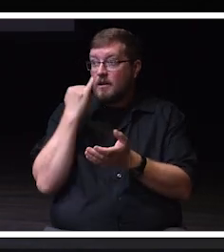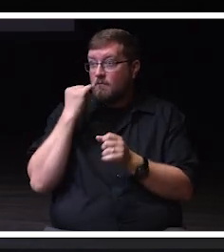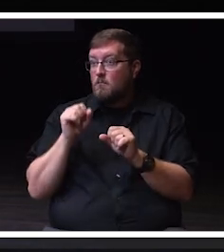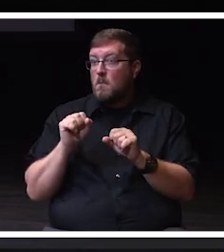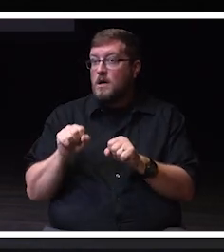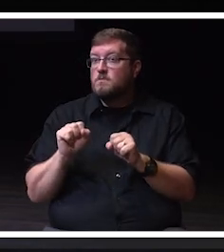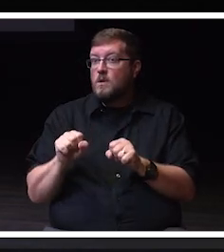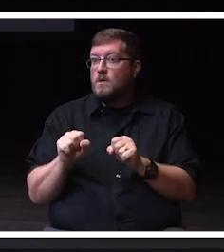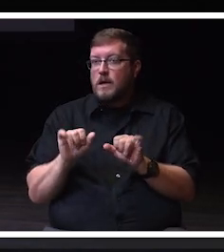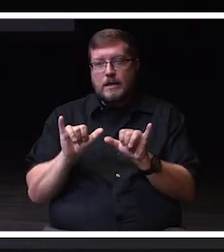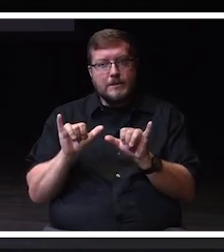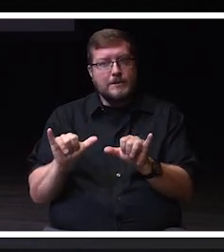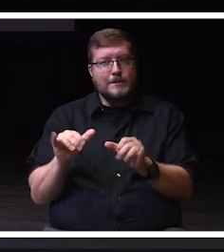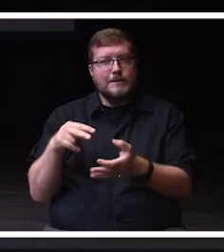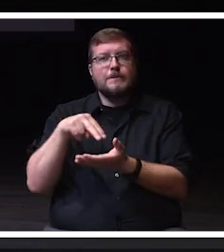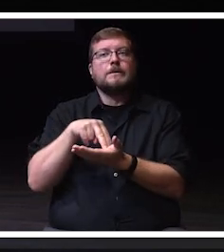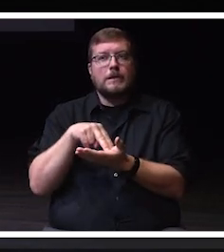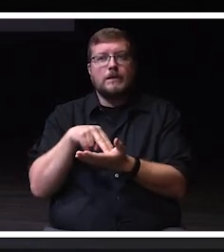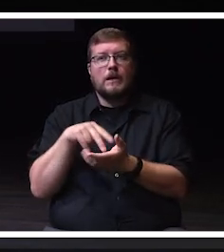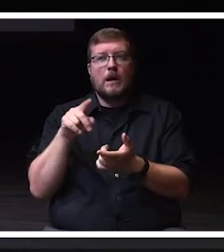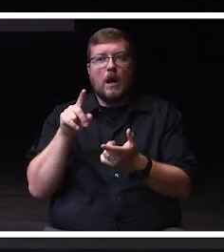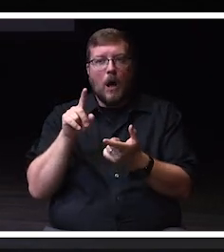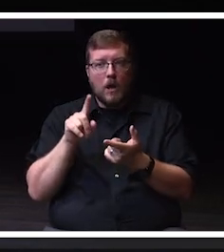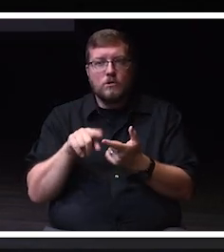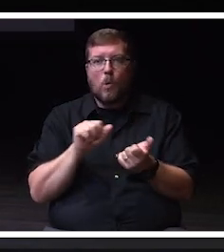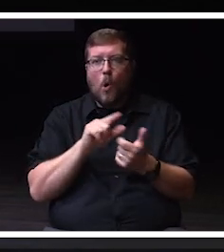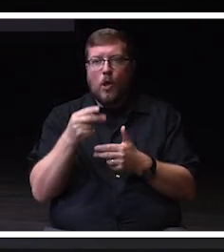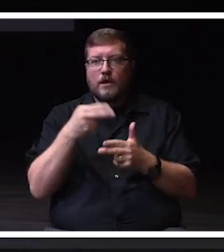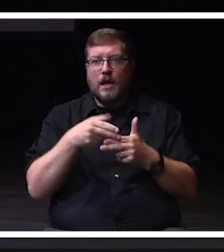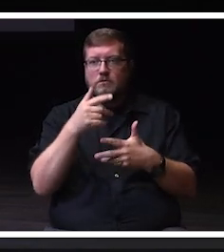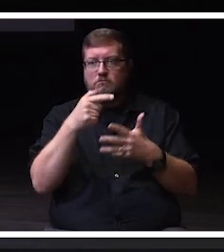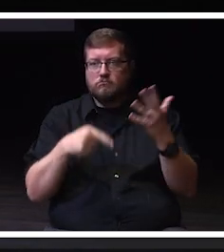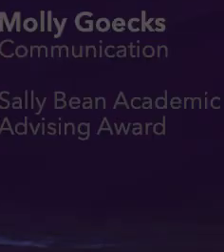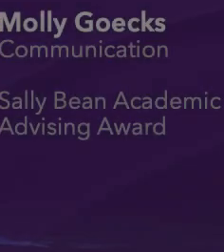and remain standing as your name is read.